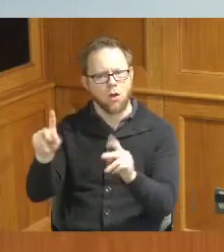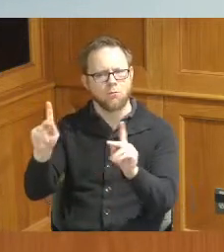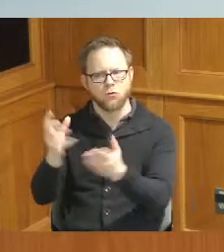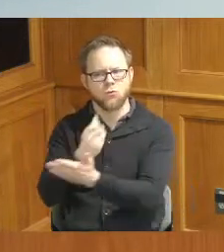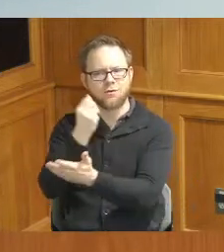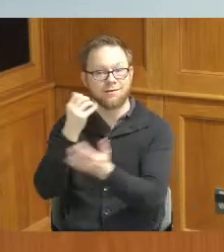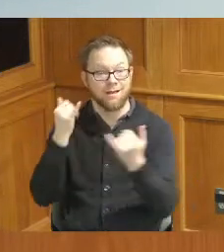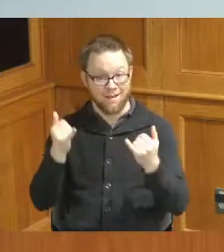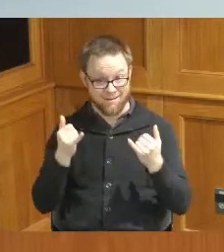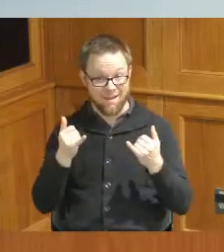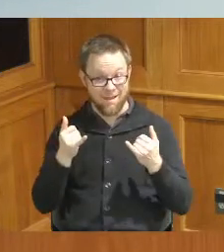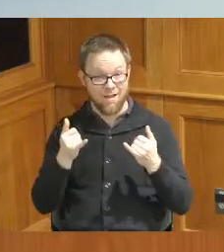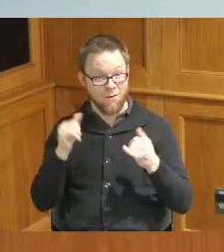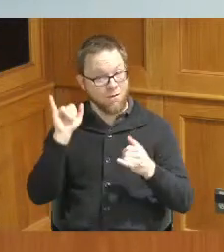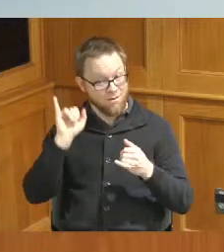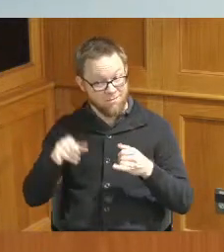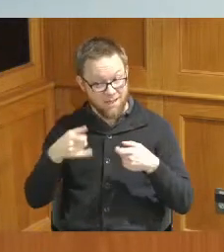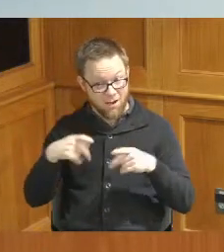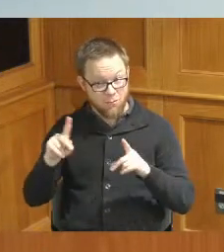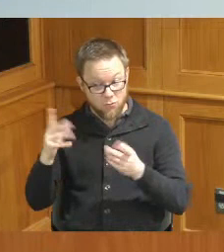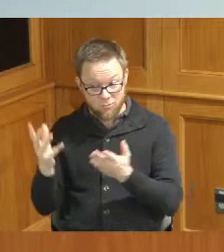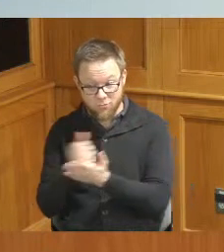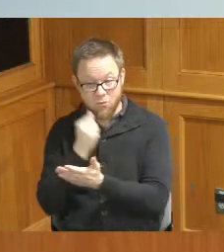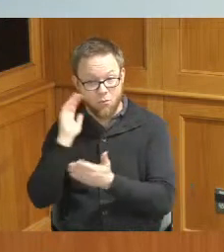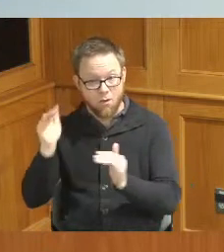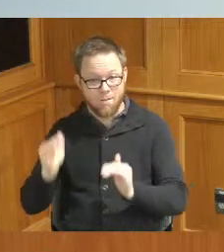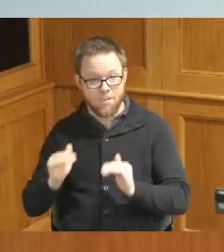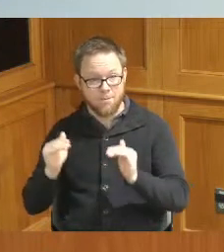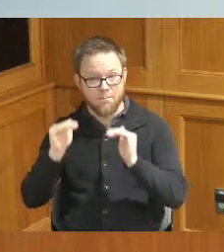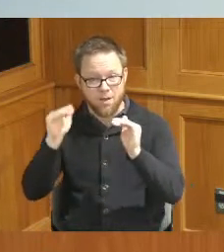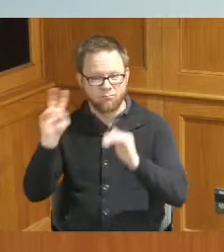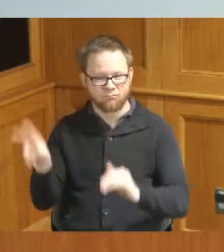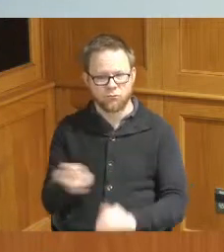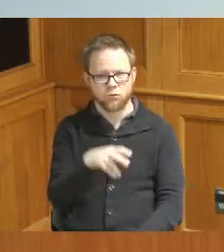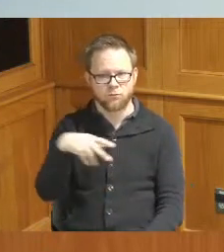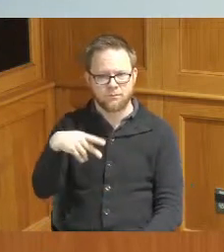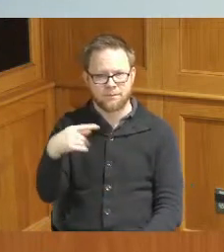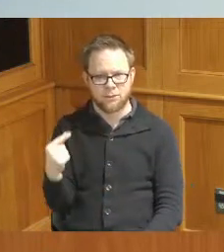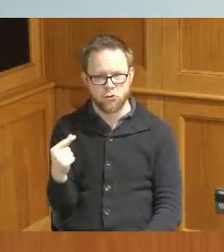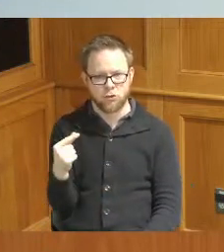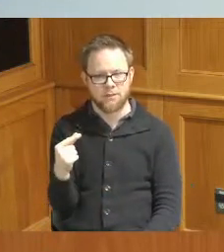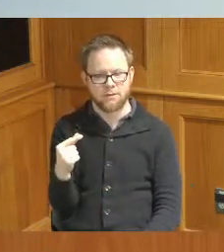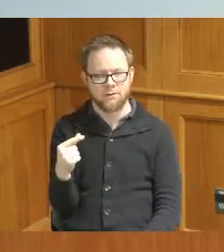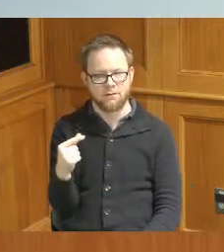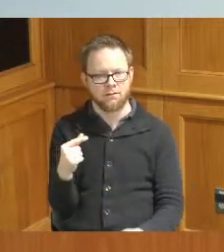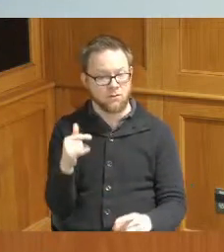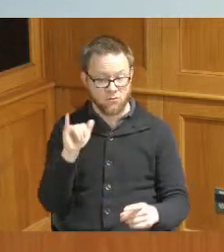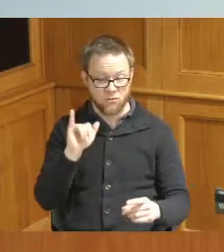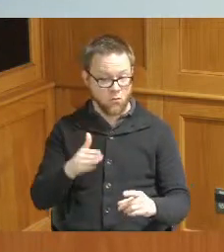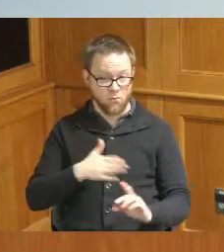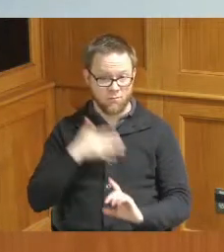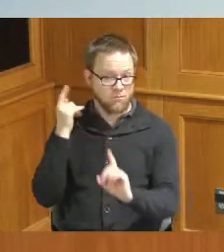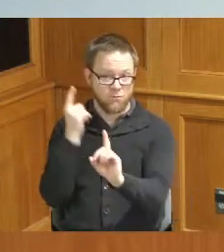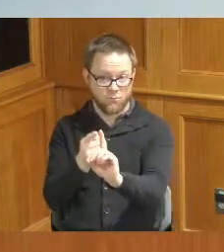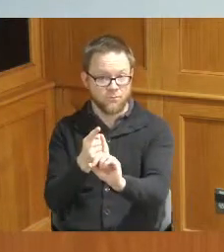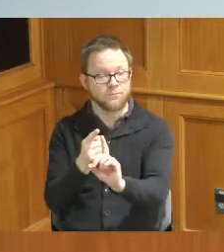using that opportunity to move on to Procter and Gamble and that's what I'm about I have those who